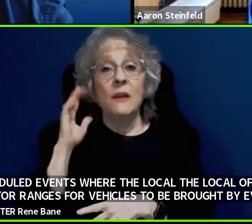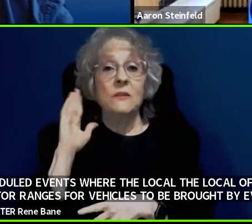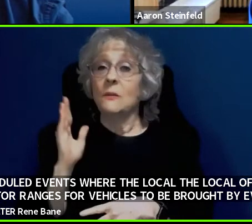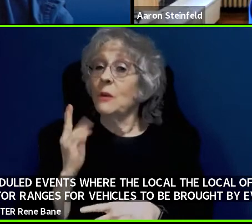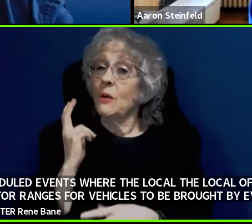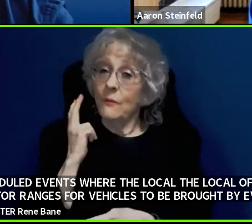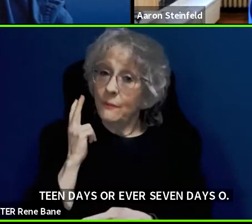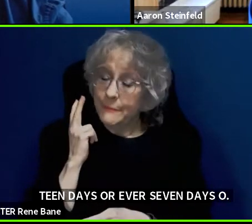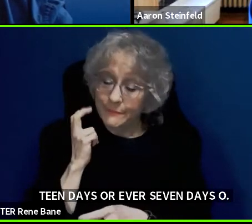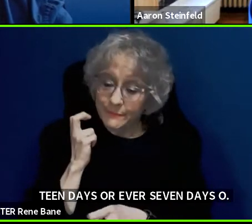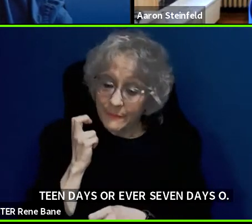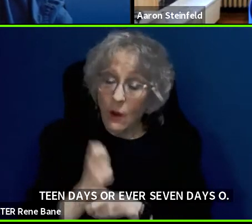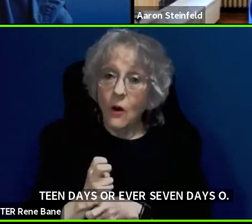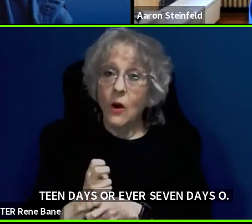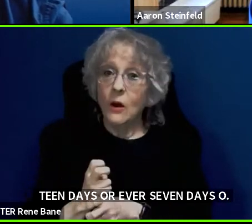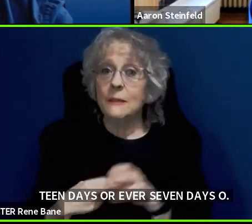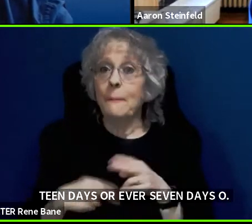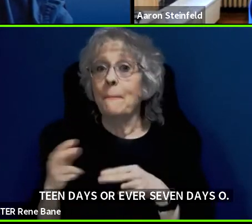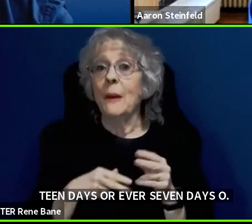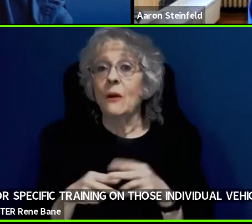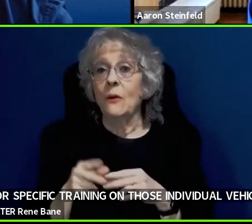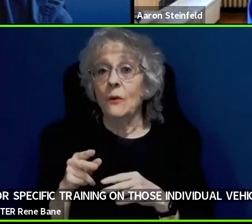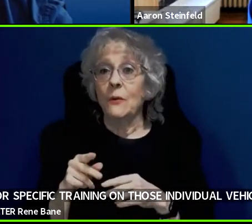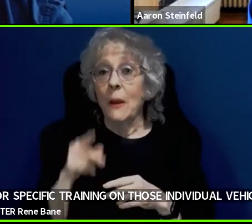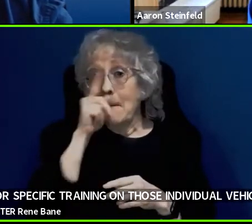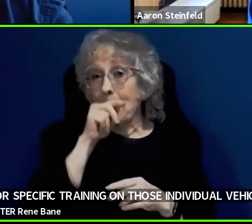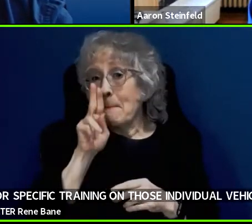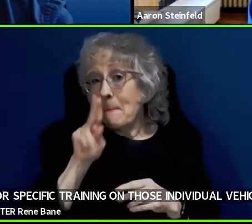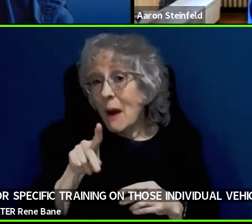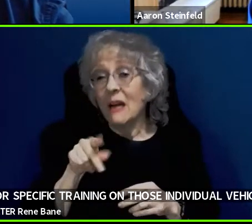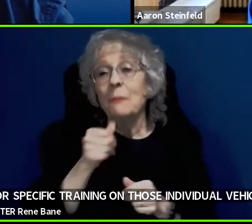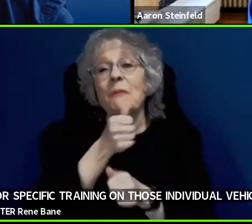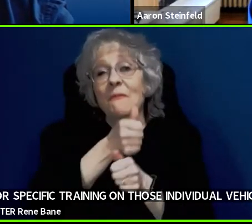build mockups of every single system when there is going to